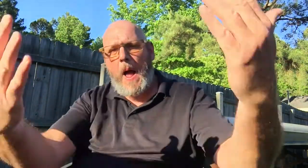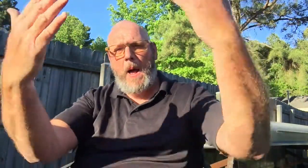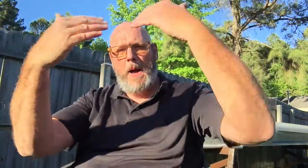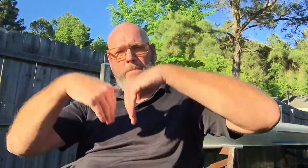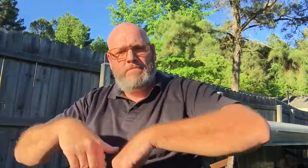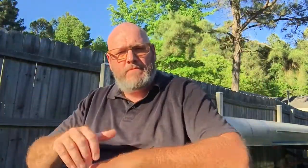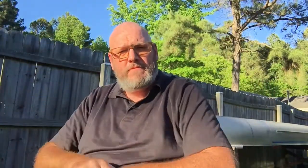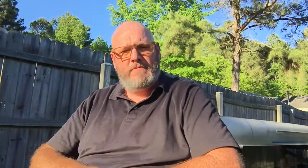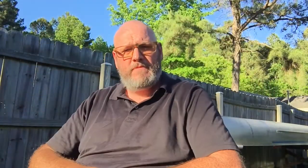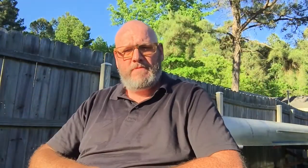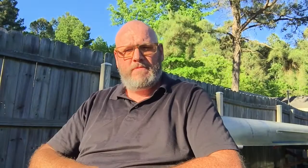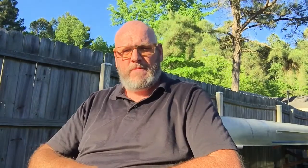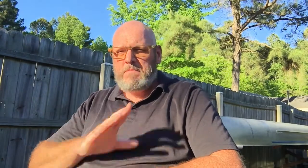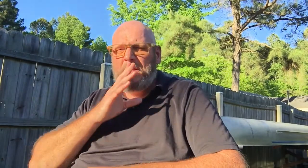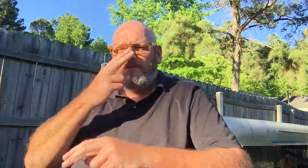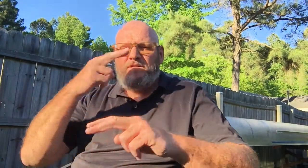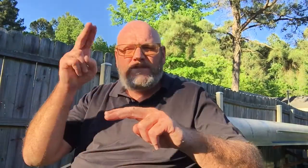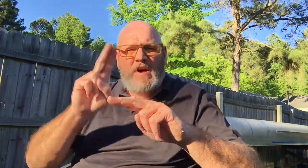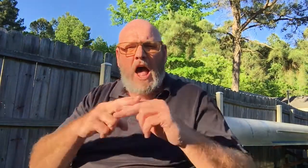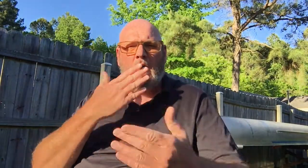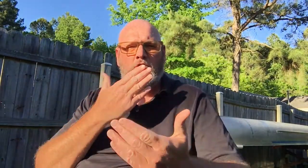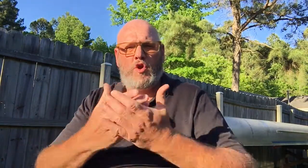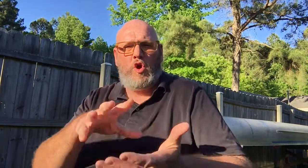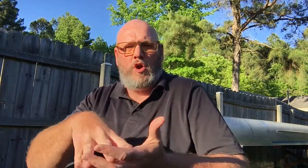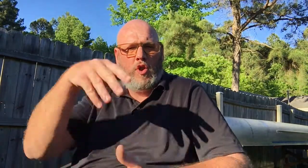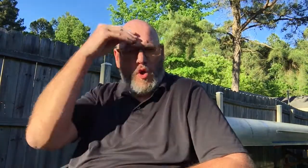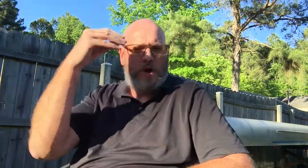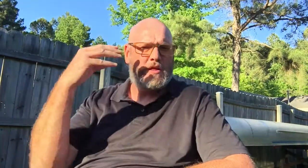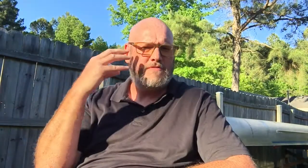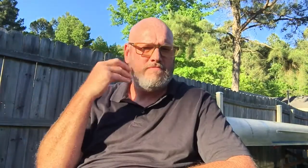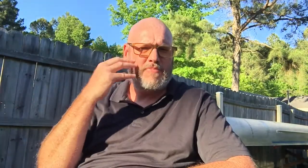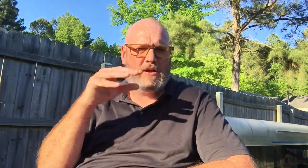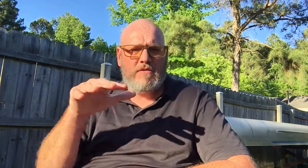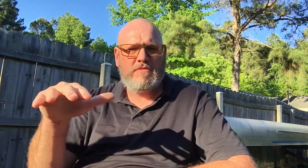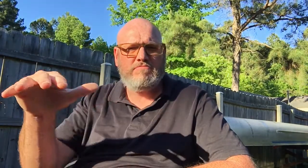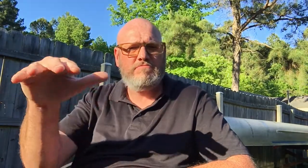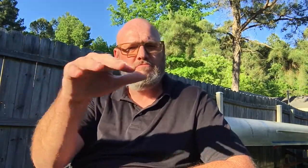So come!! It will be fun and and a good learning experience for all of you